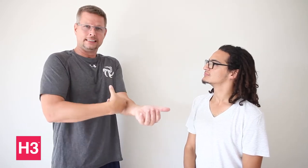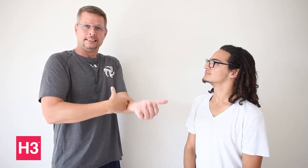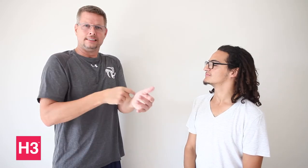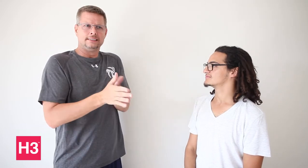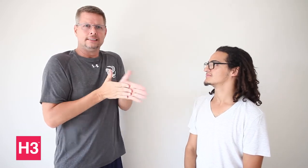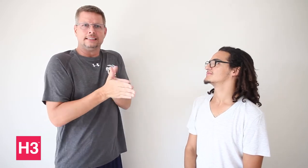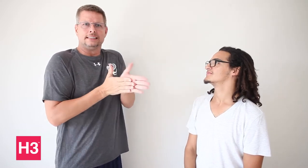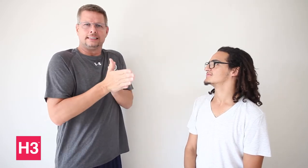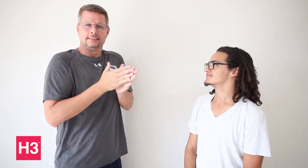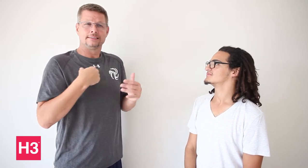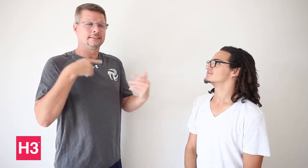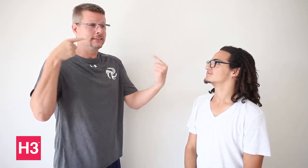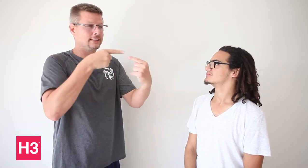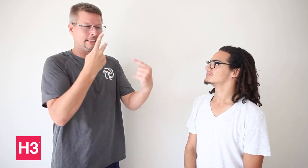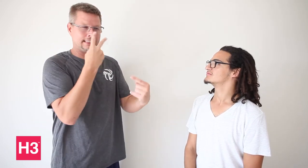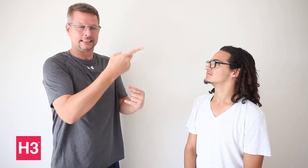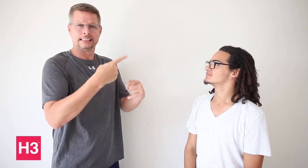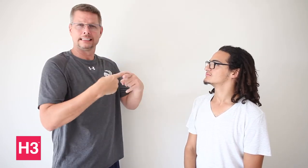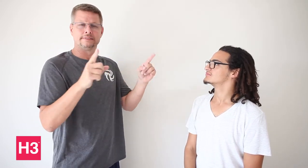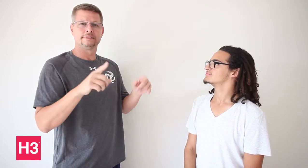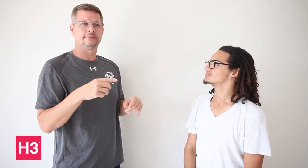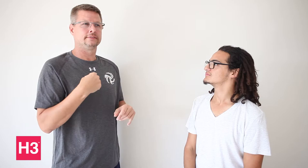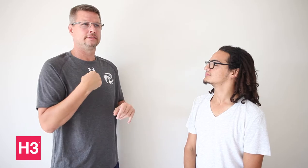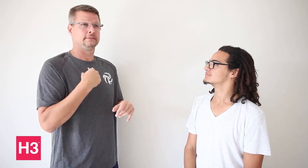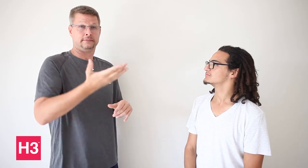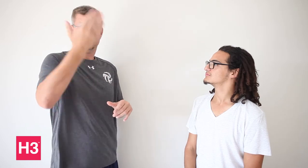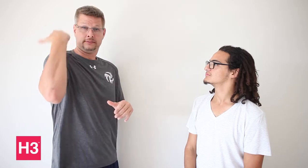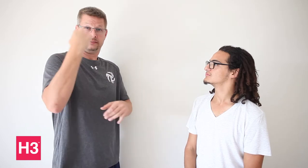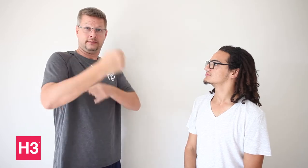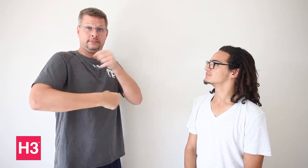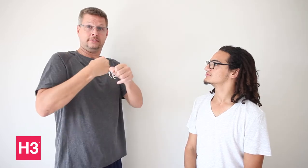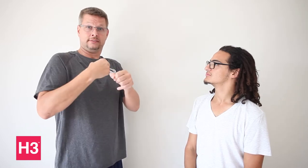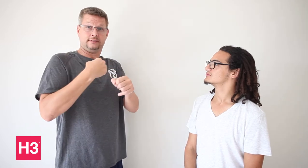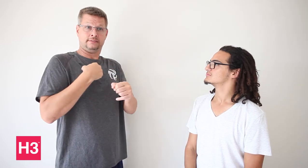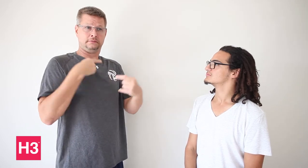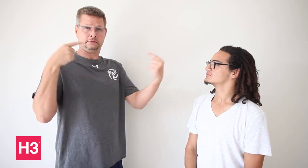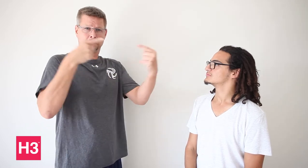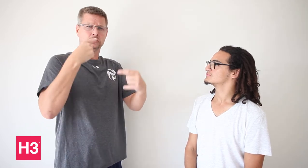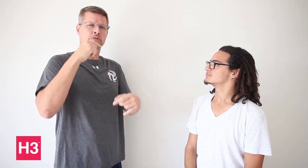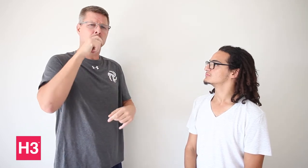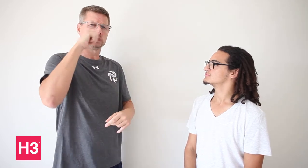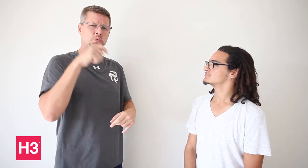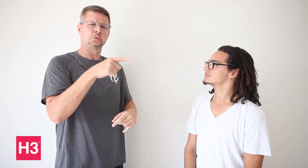support, that would increase our motivation. I can see the difference. Last year we played against Ukraine-- a strong